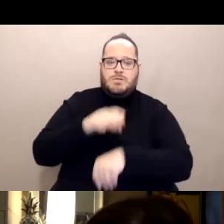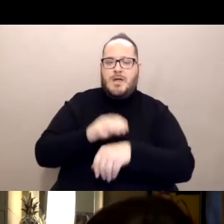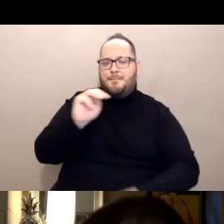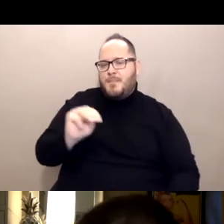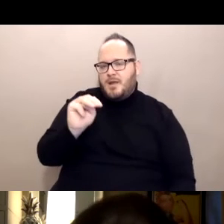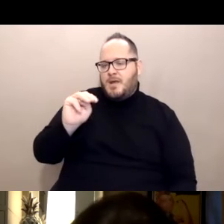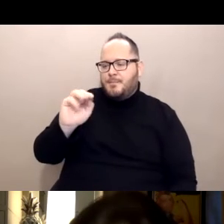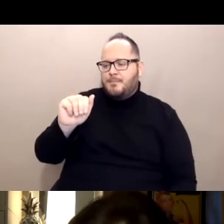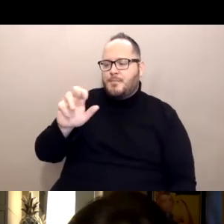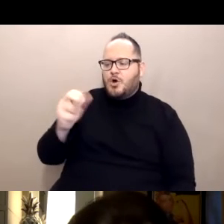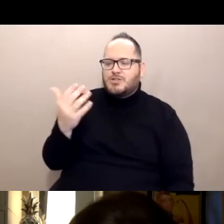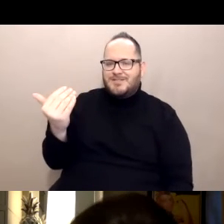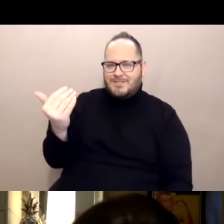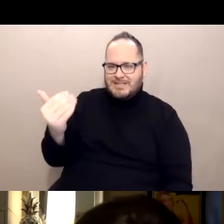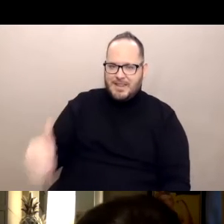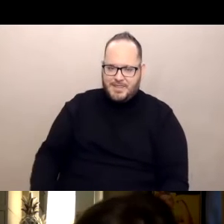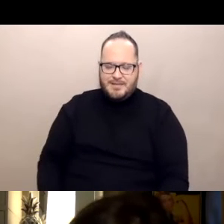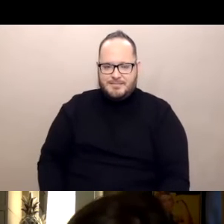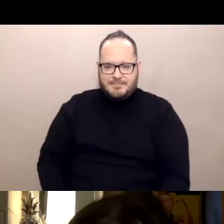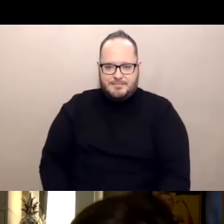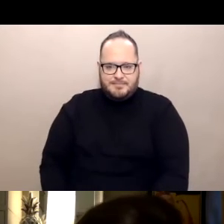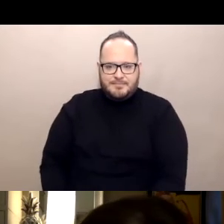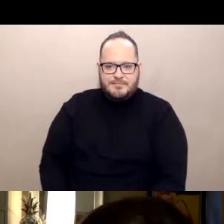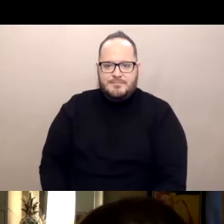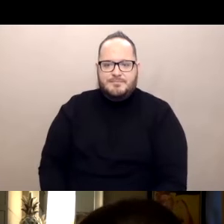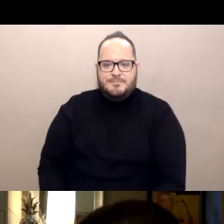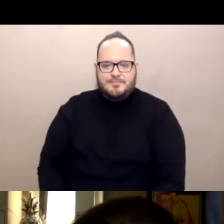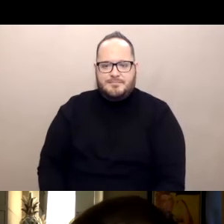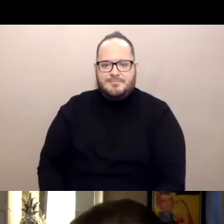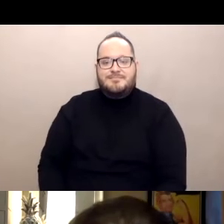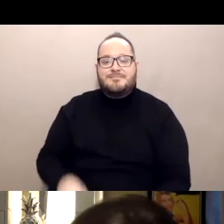So in a week I'll be fully immunized.